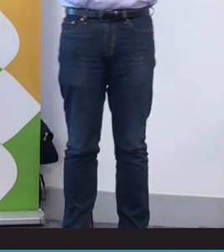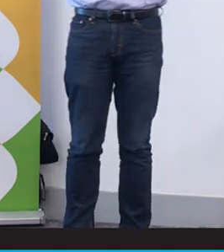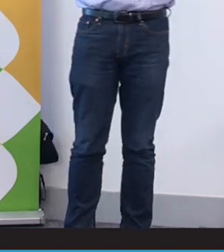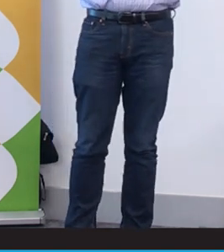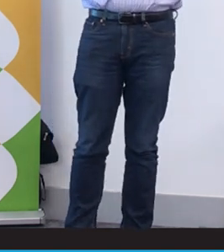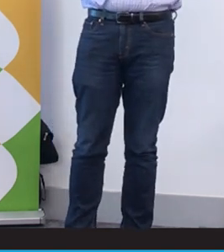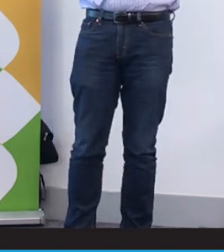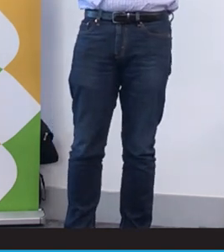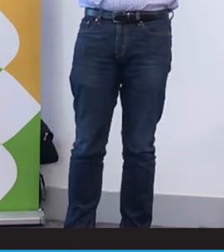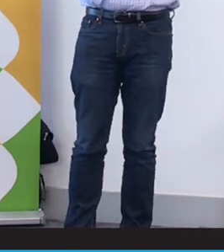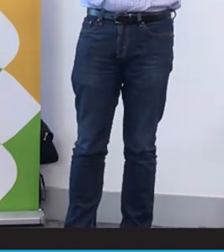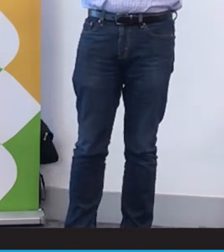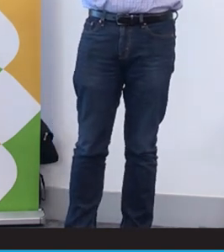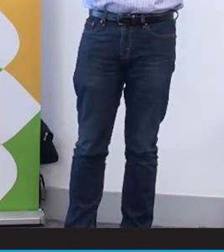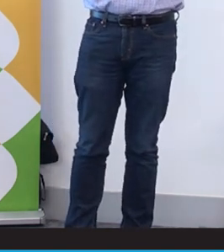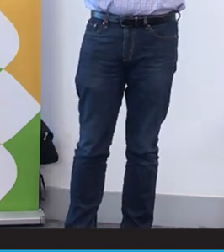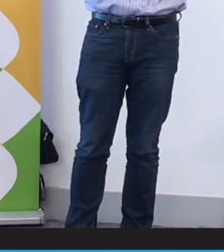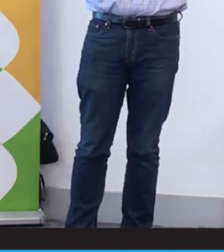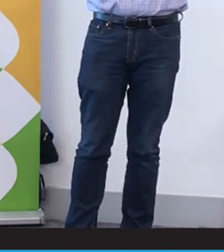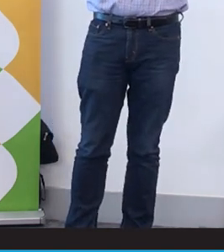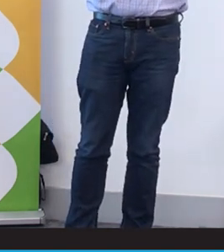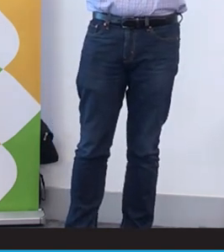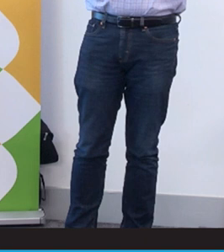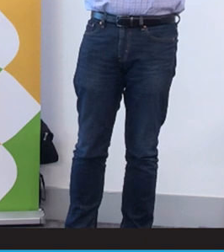get better jobs, get better educated, and then can can contribute more to the